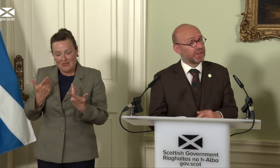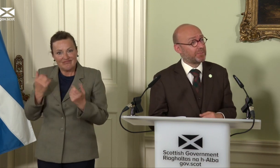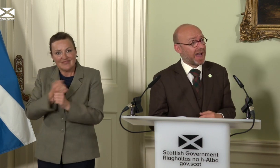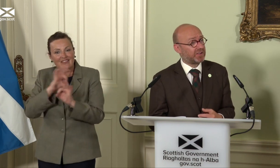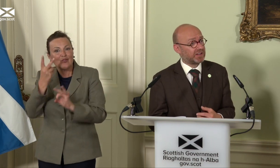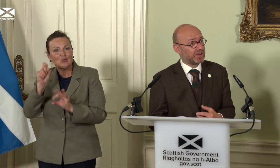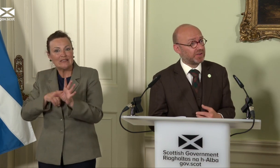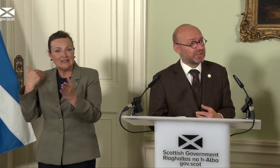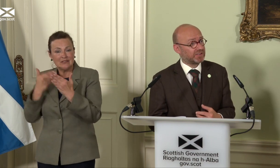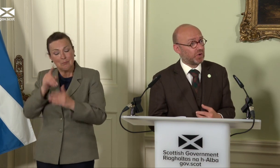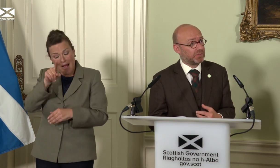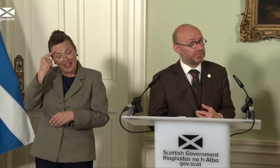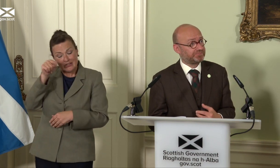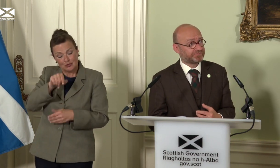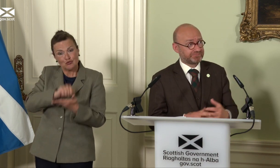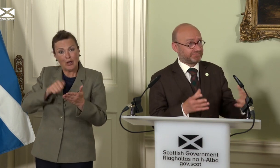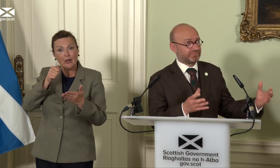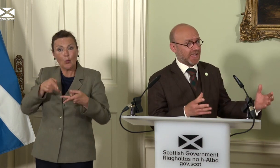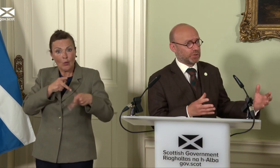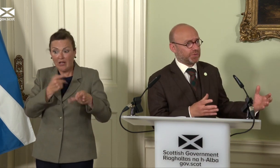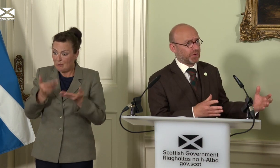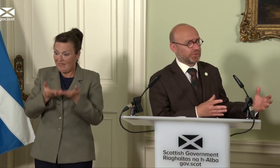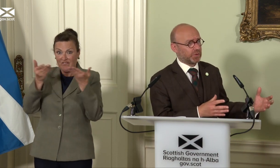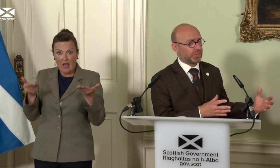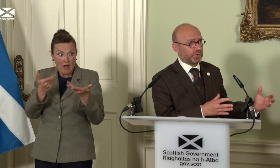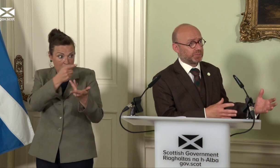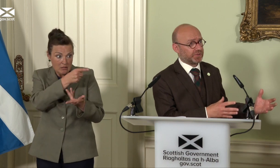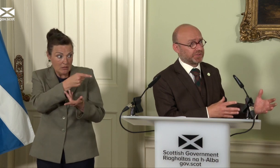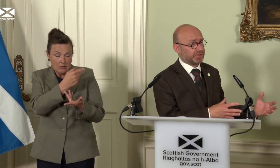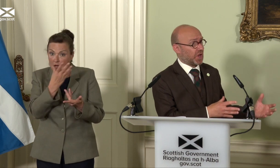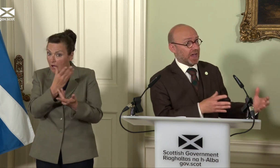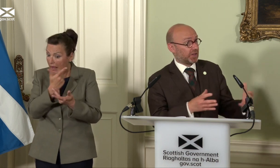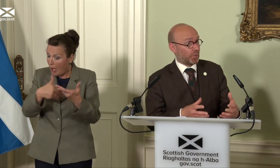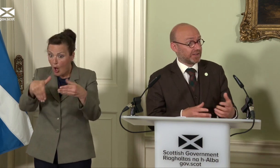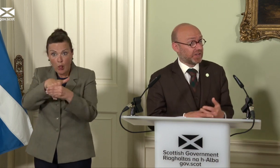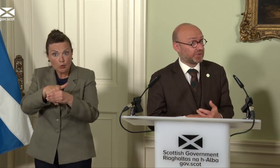comparator countries in this document include fossil fuel producers as well as countries